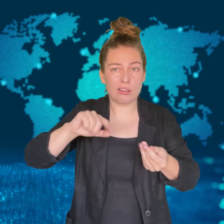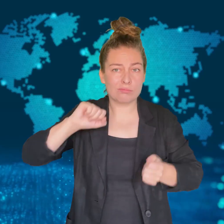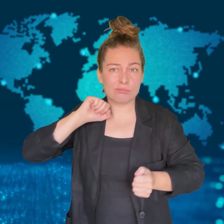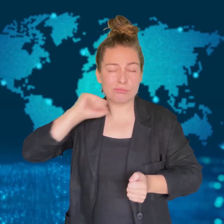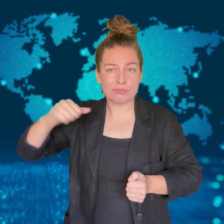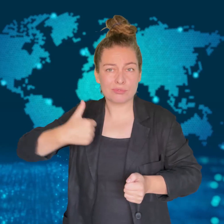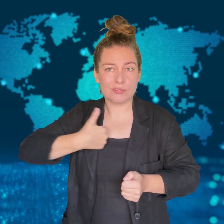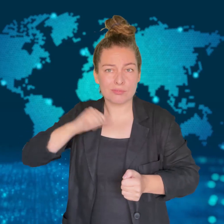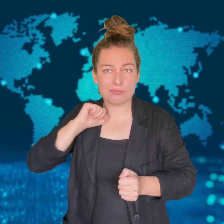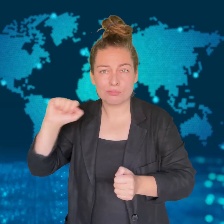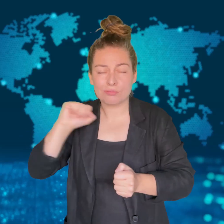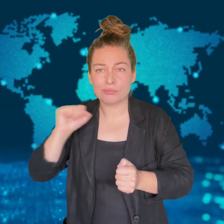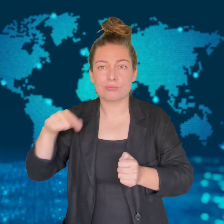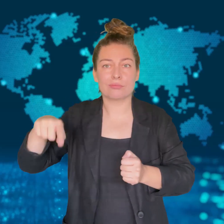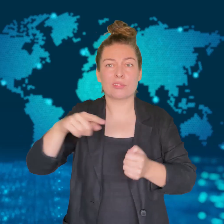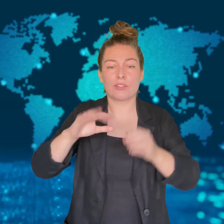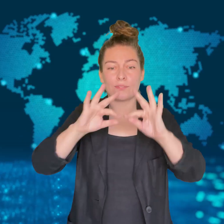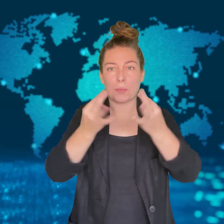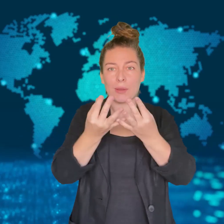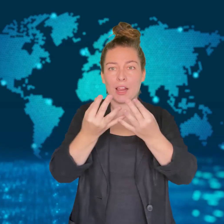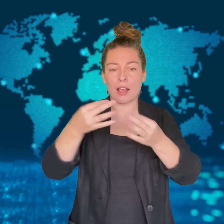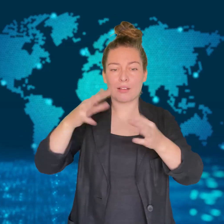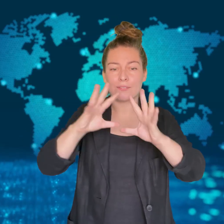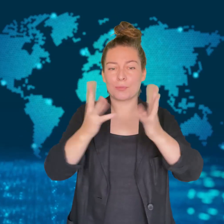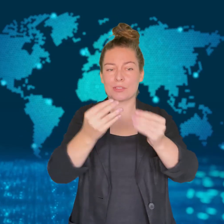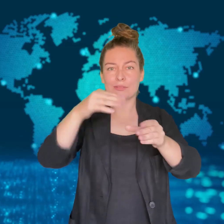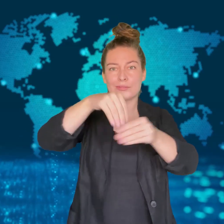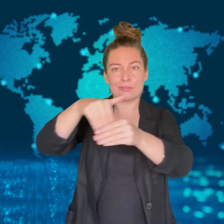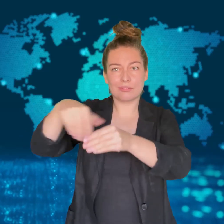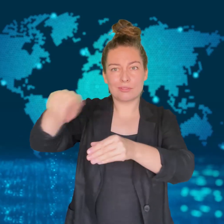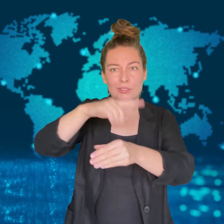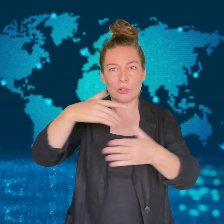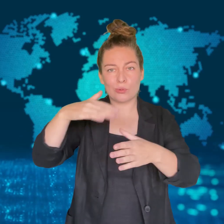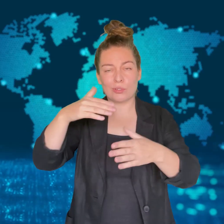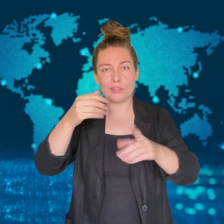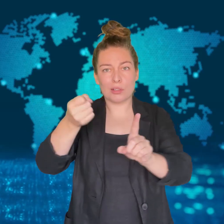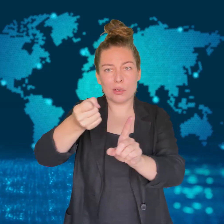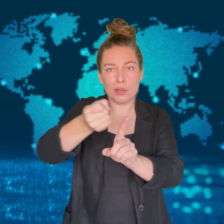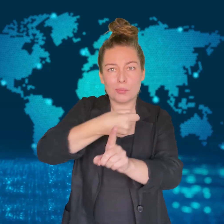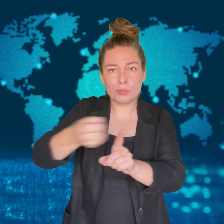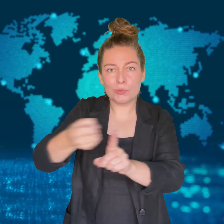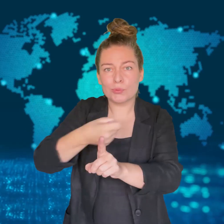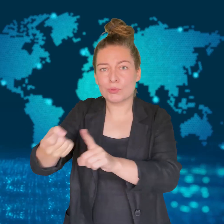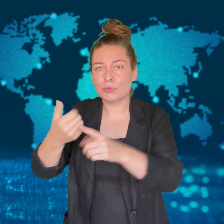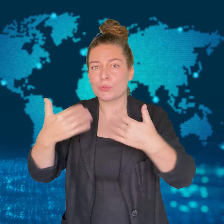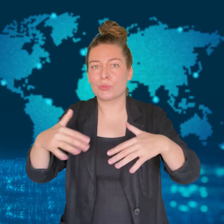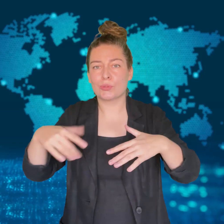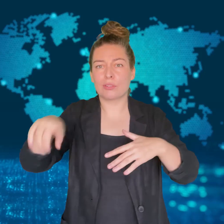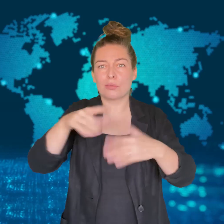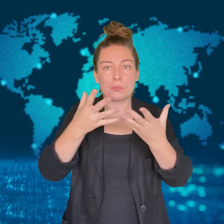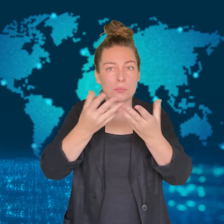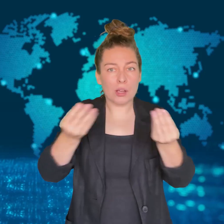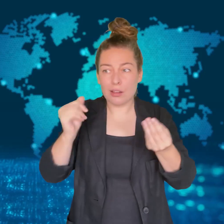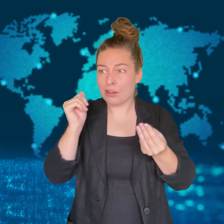They face higher rates of unemployment, suicide, domestic violence,